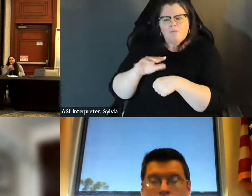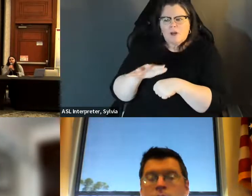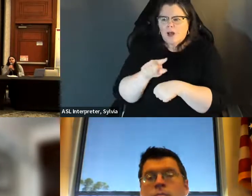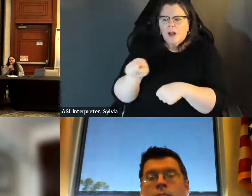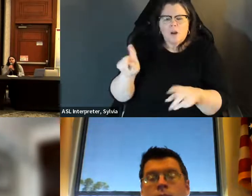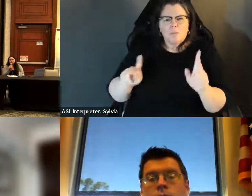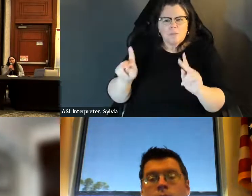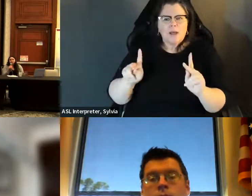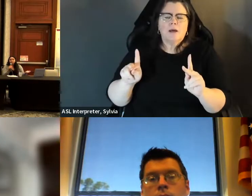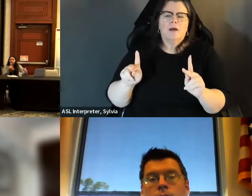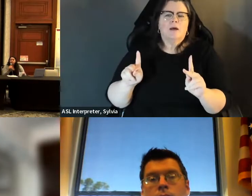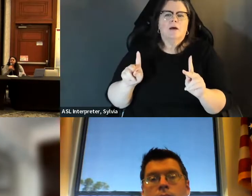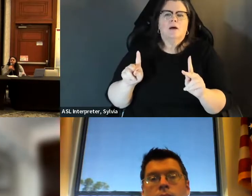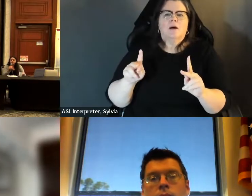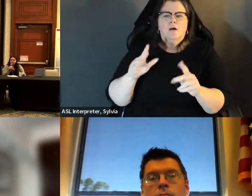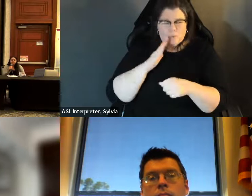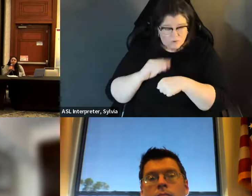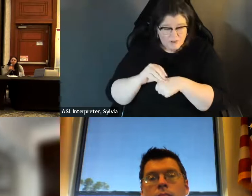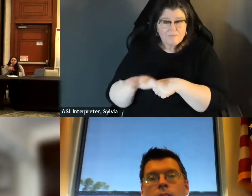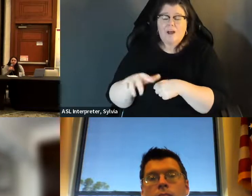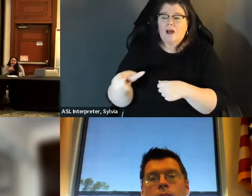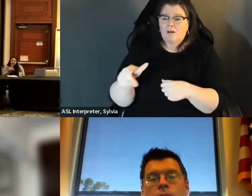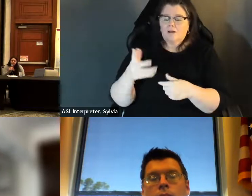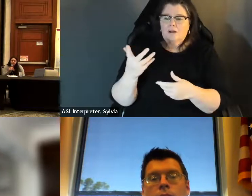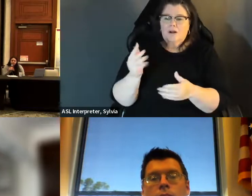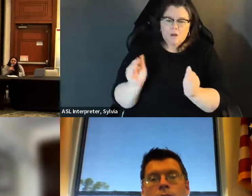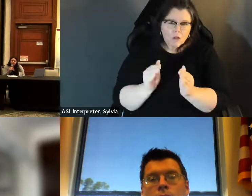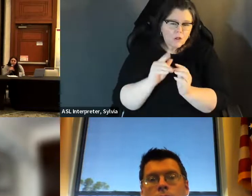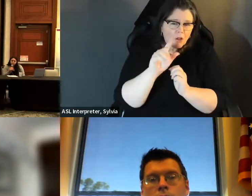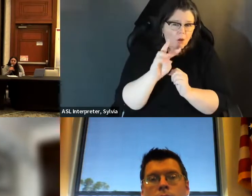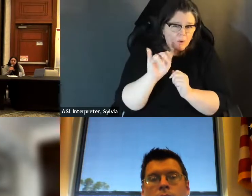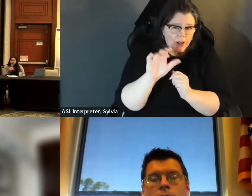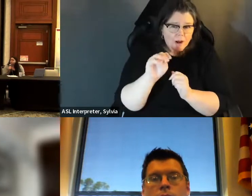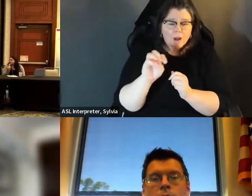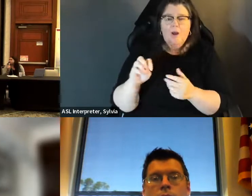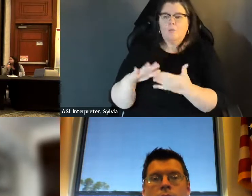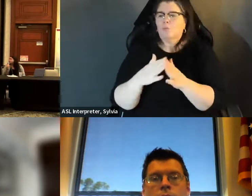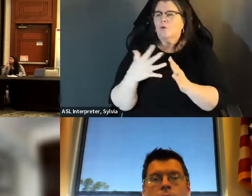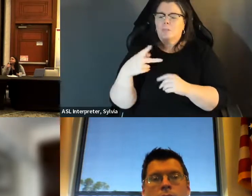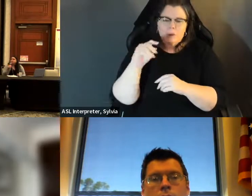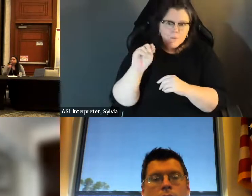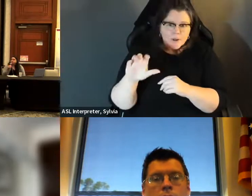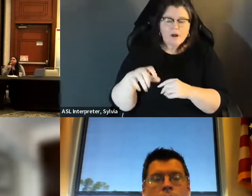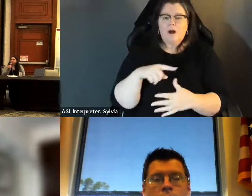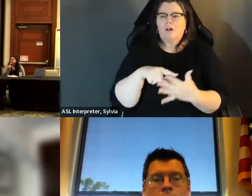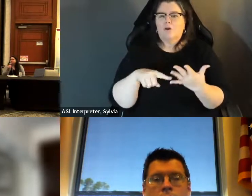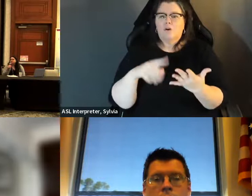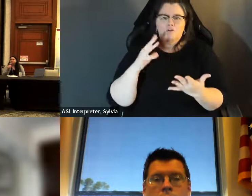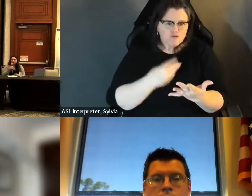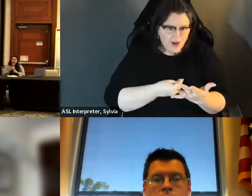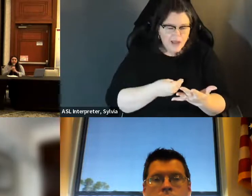incredible difference. Additional communities include people of color that often fall in the intersection of